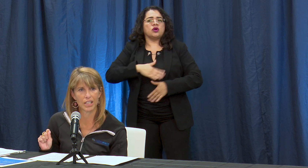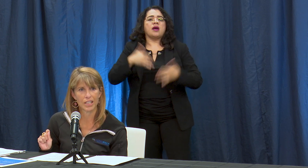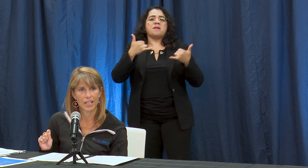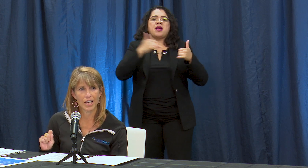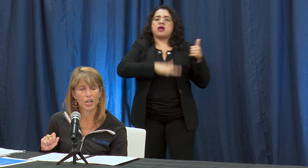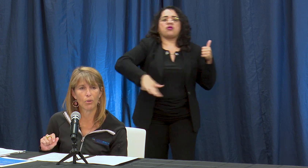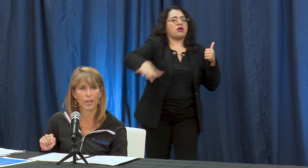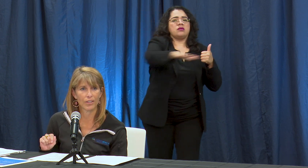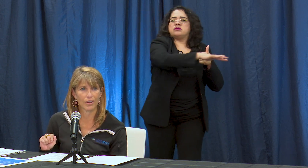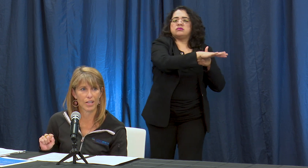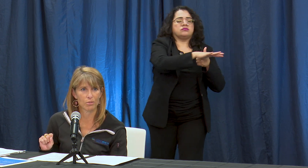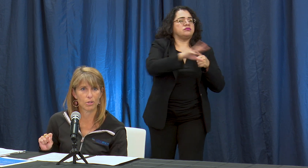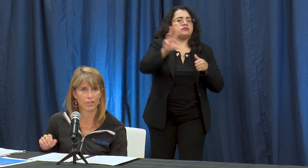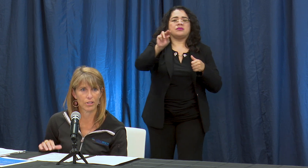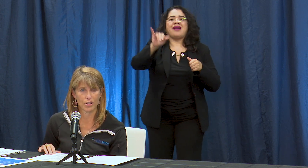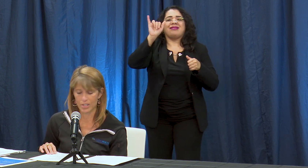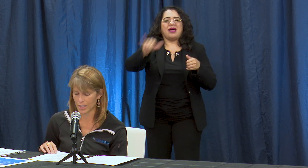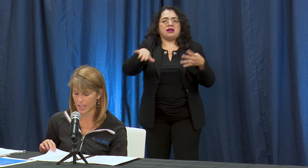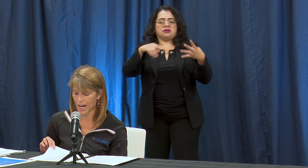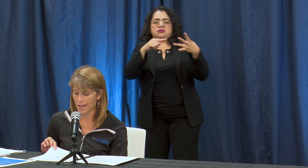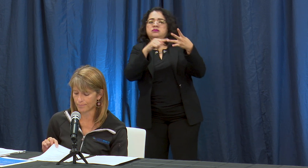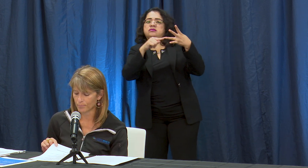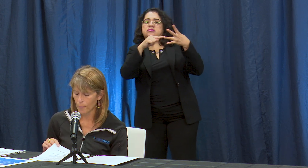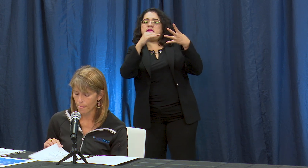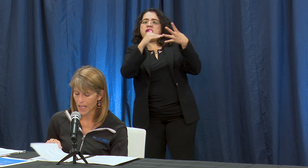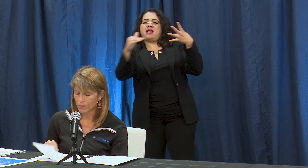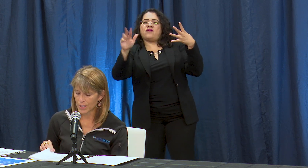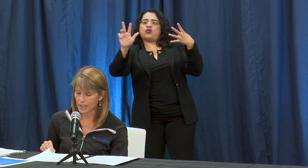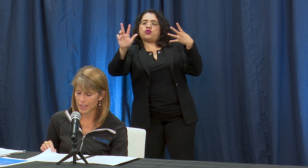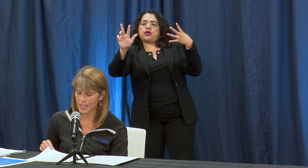and no one is allowed to move into those at this time. Recently the state